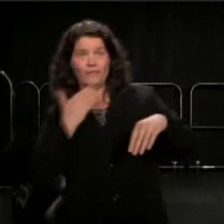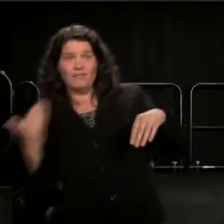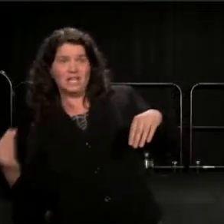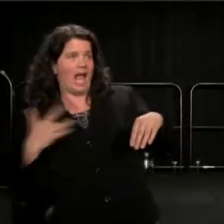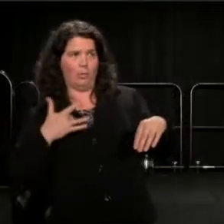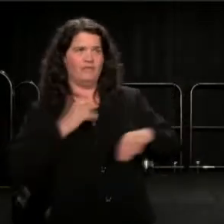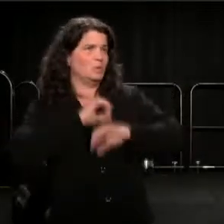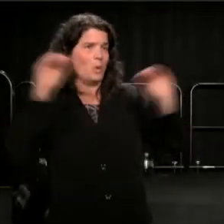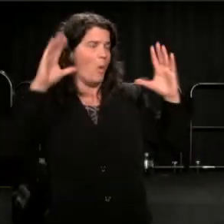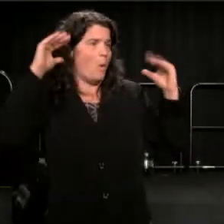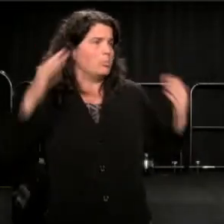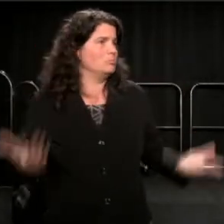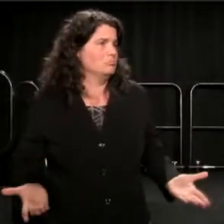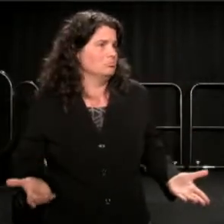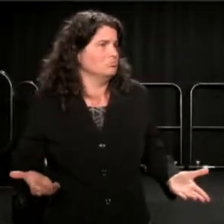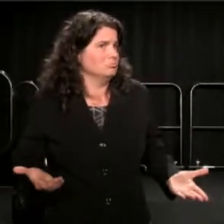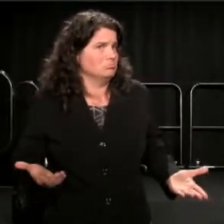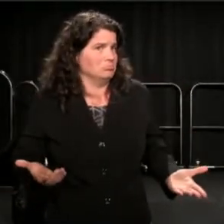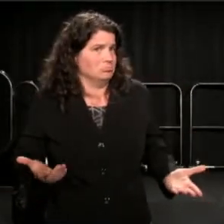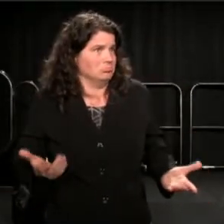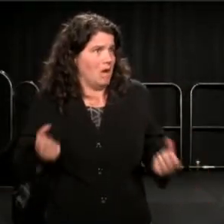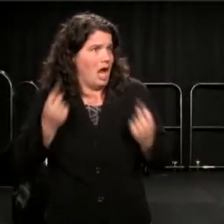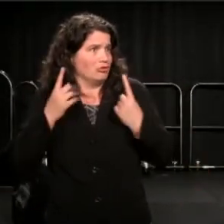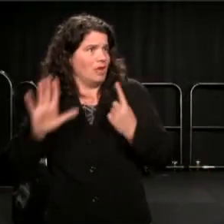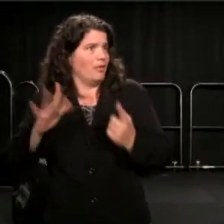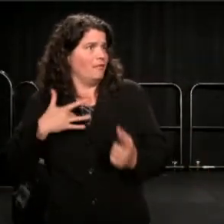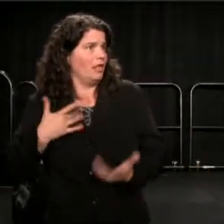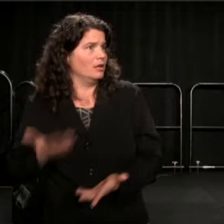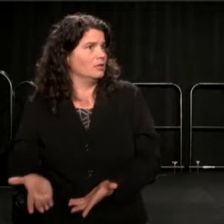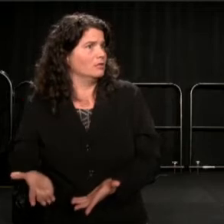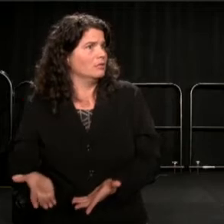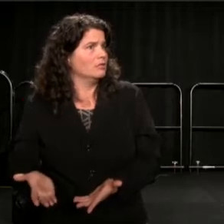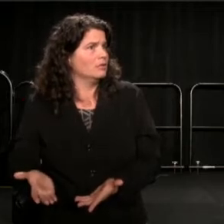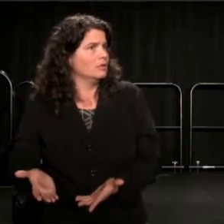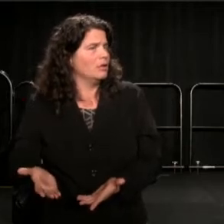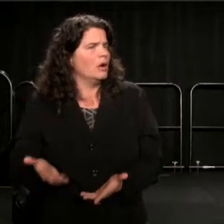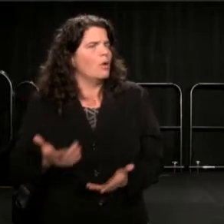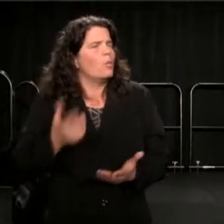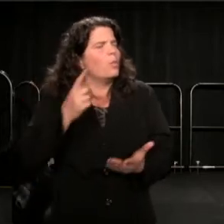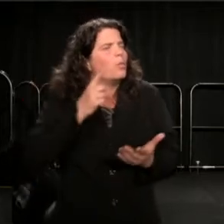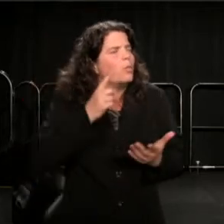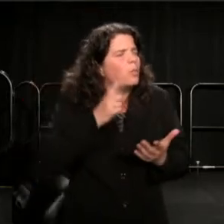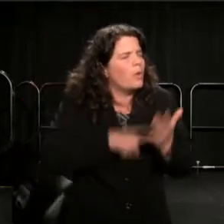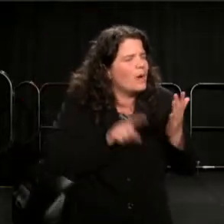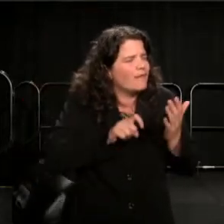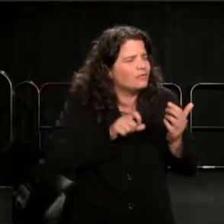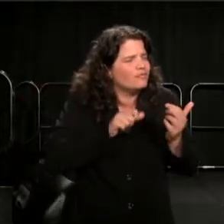So you say, well we got to, what we got to try to face, what we try to get at is, I read a little book,